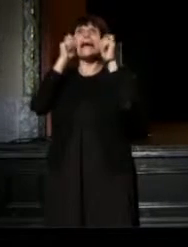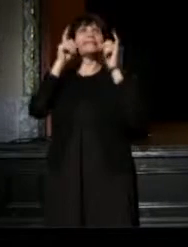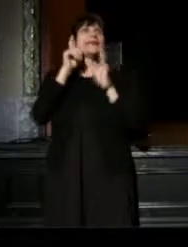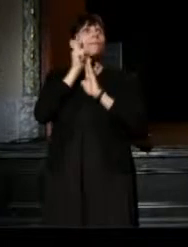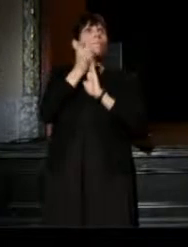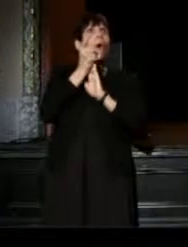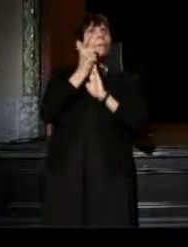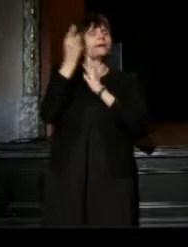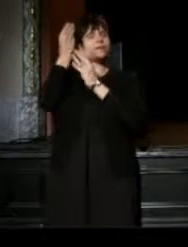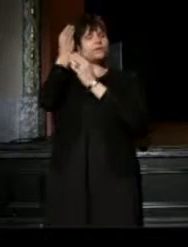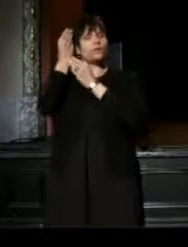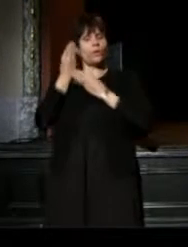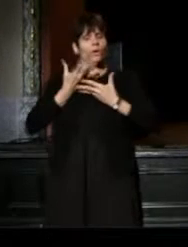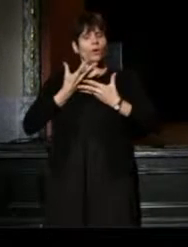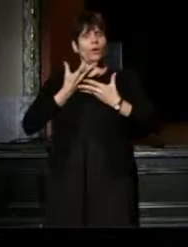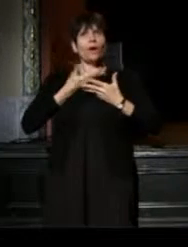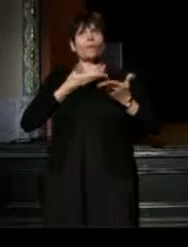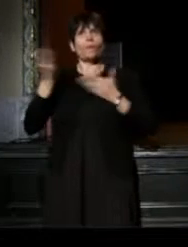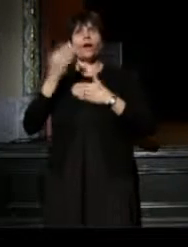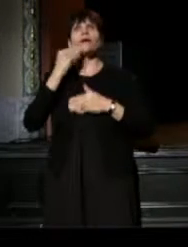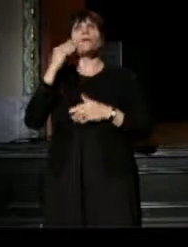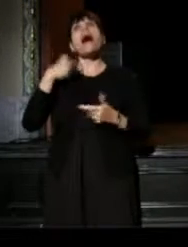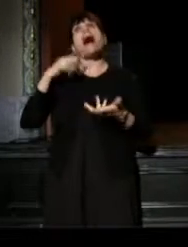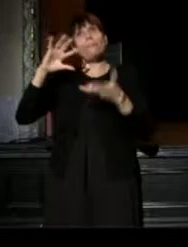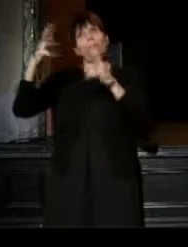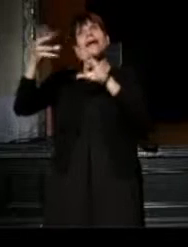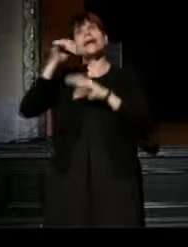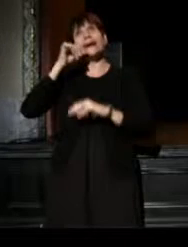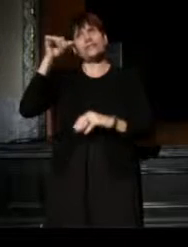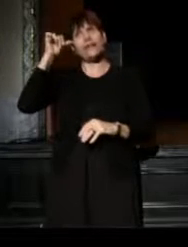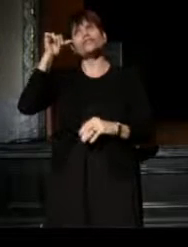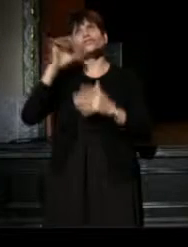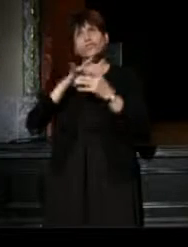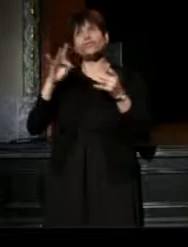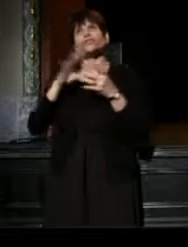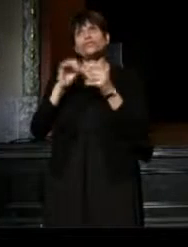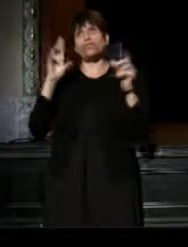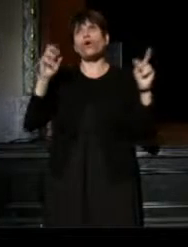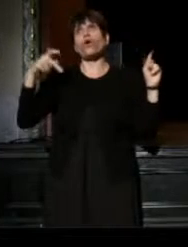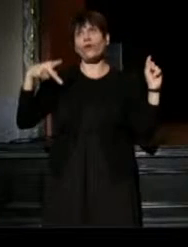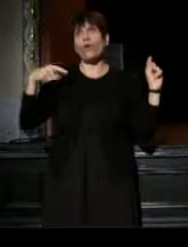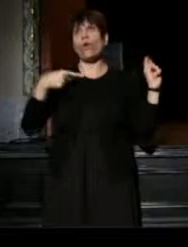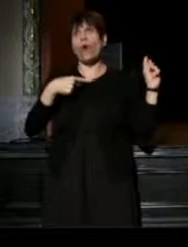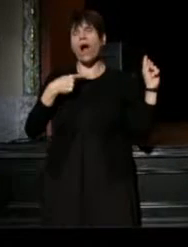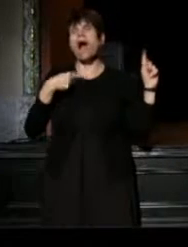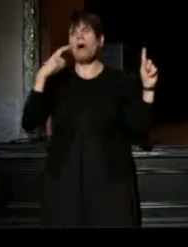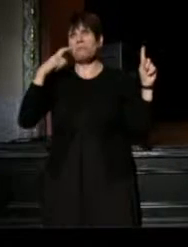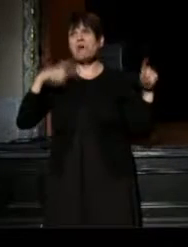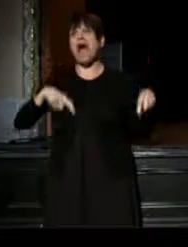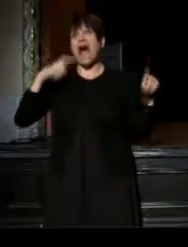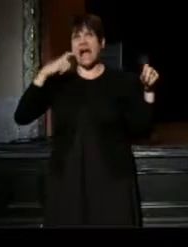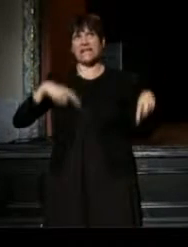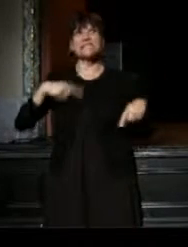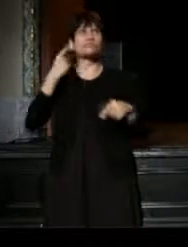I was a mess yesterday during the Story Corps plenary. Right? Oh, my God!